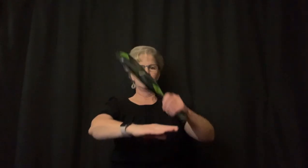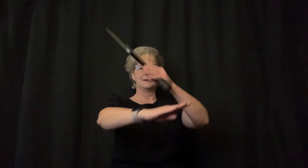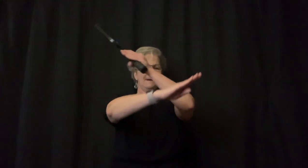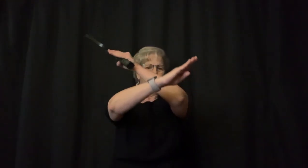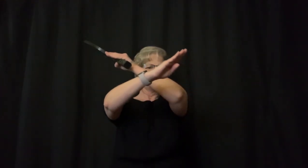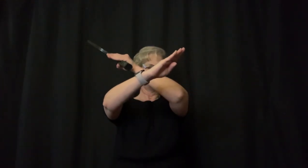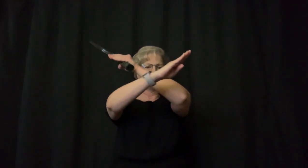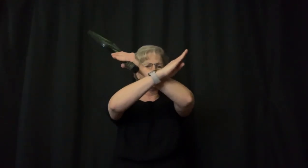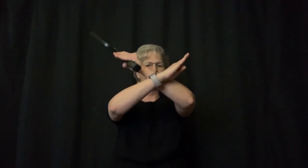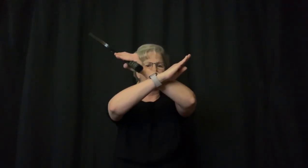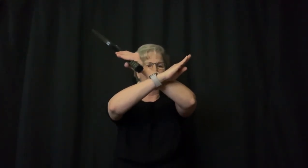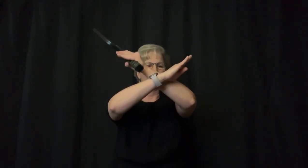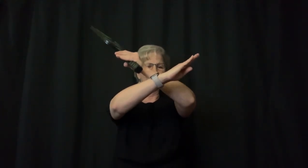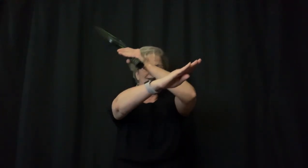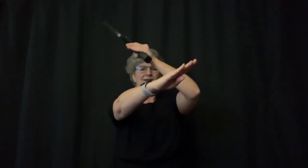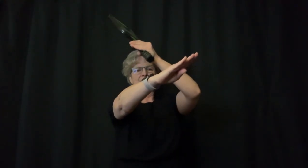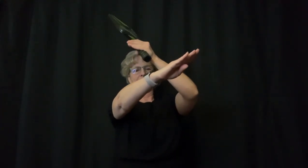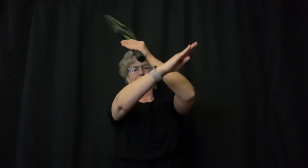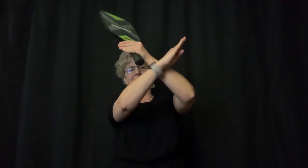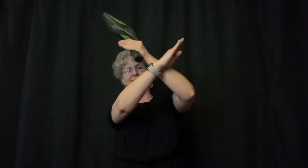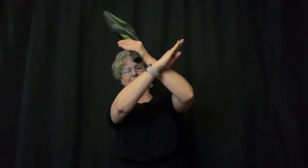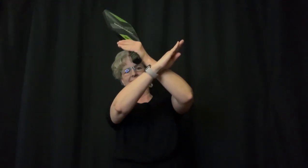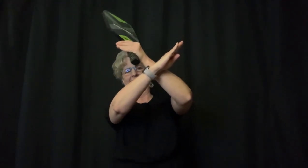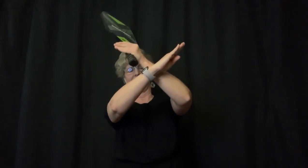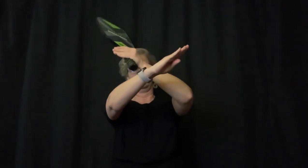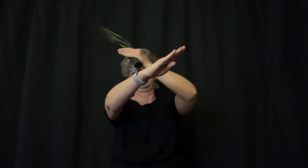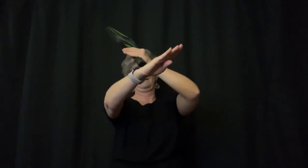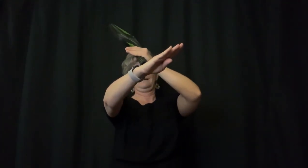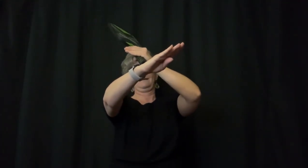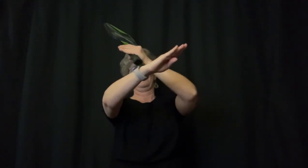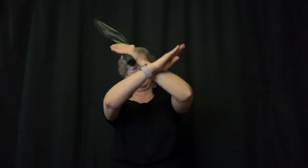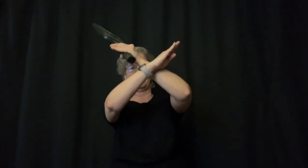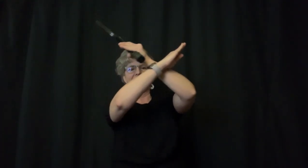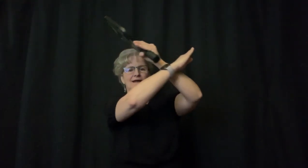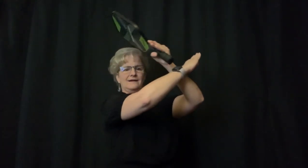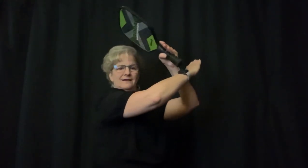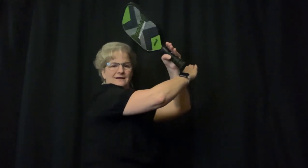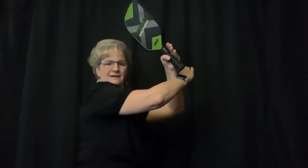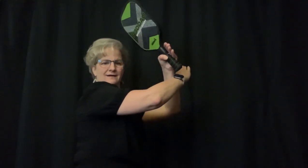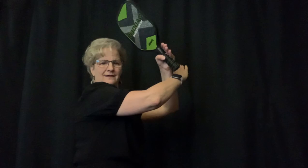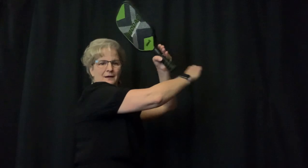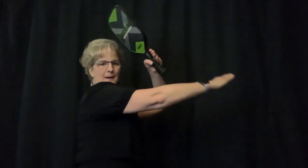Next new ASL word is block or hold,